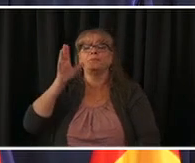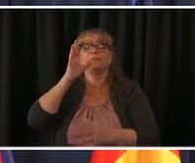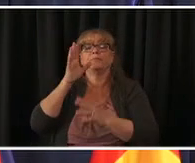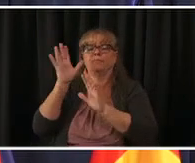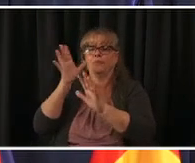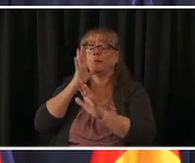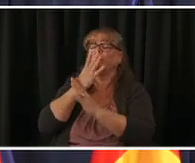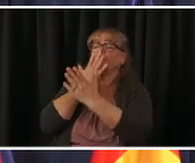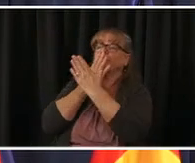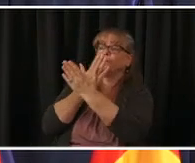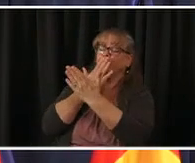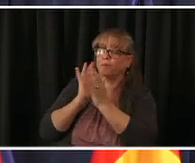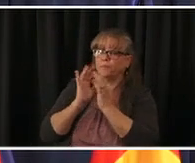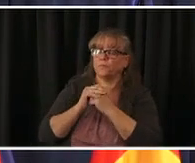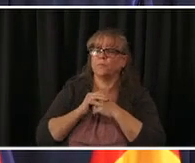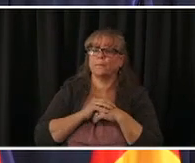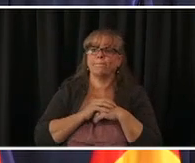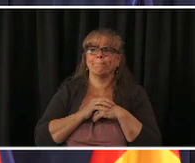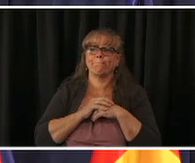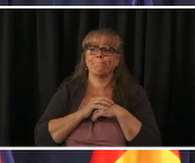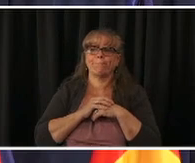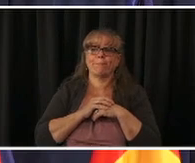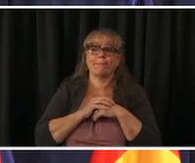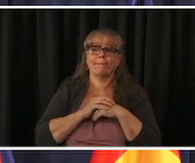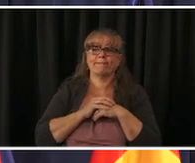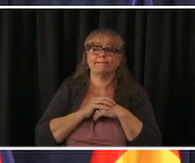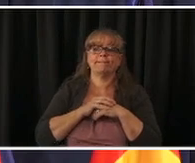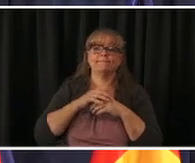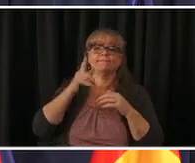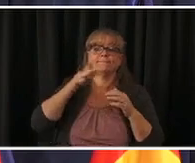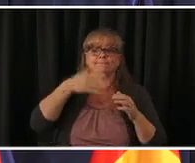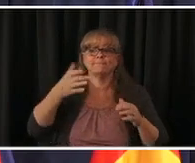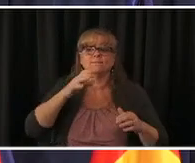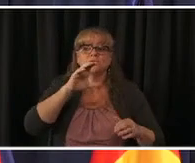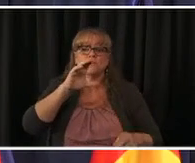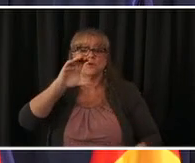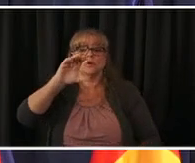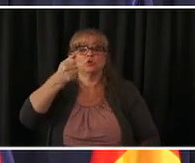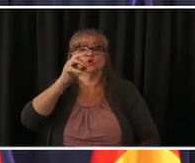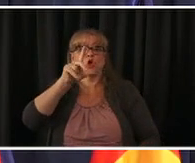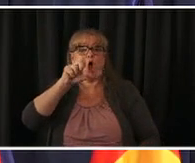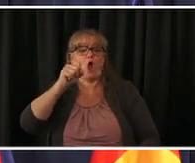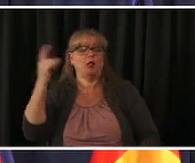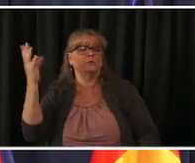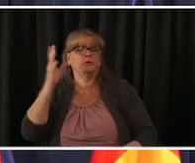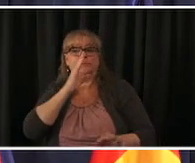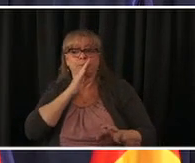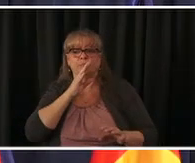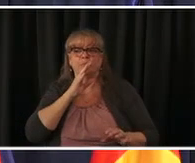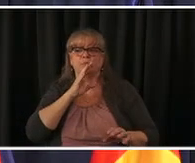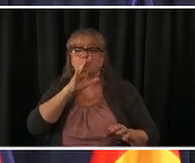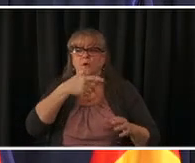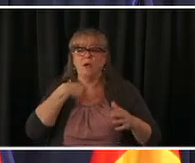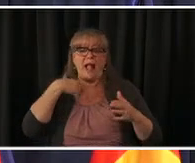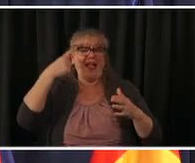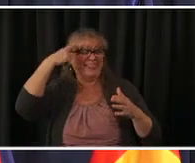good morning governor charles ashby from the grand junction daily sentinel it sounds like you may have answered my question in spanish here but i'll ask it in english